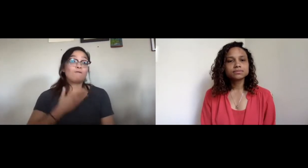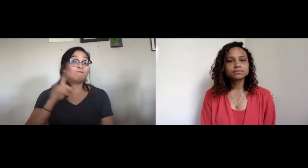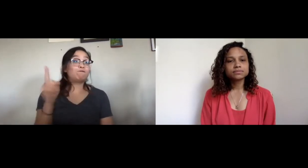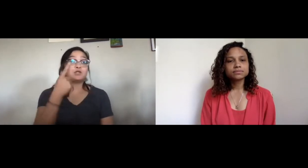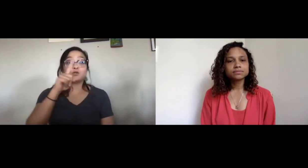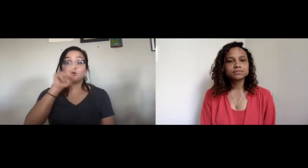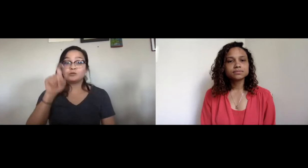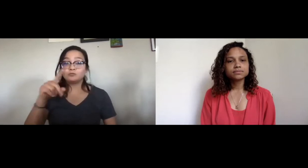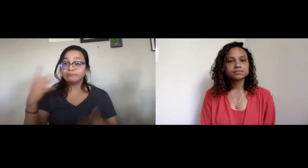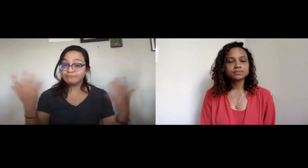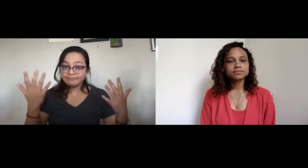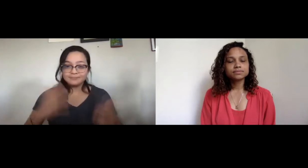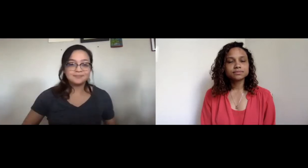Our first question is: